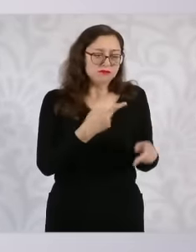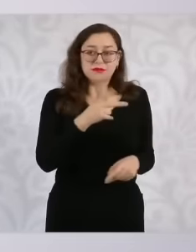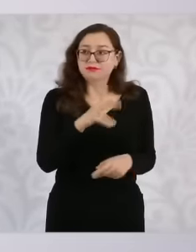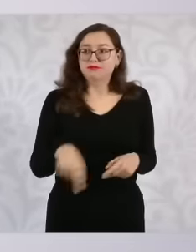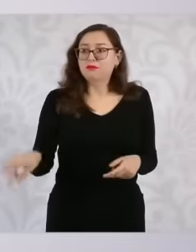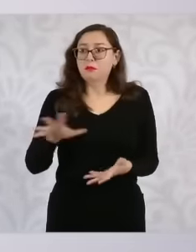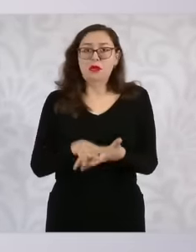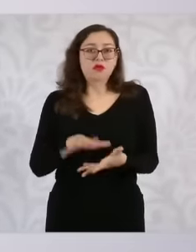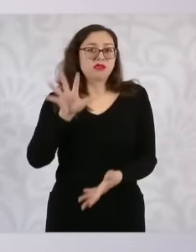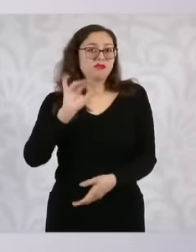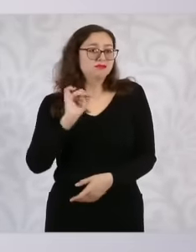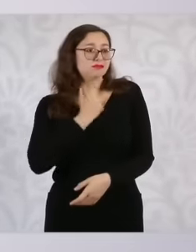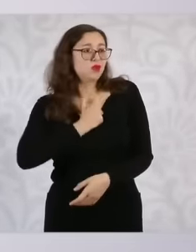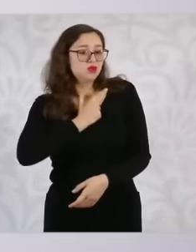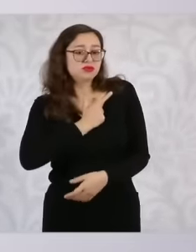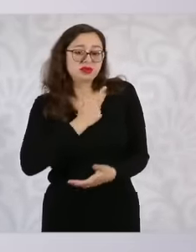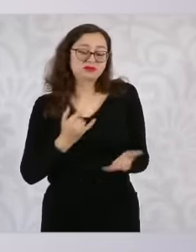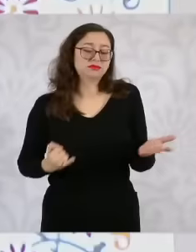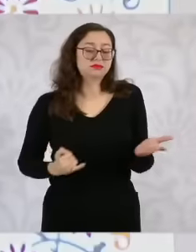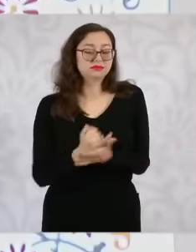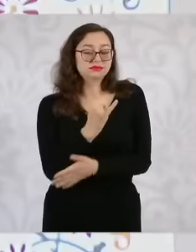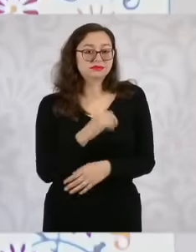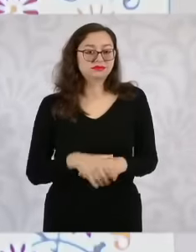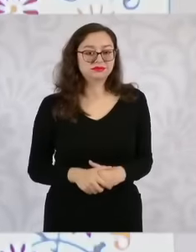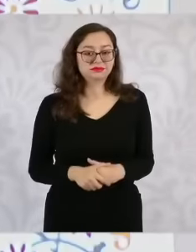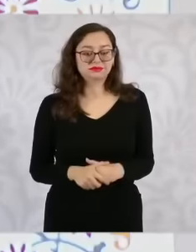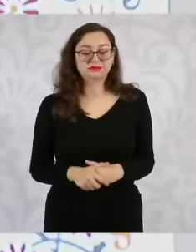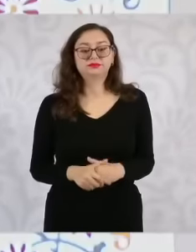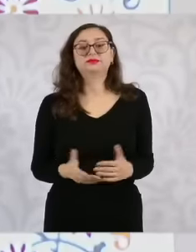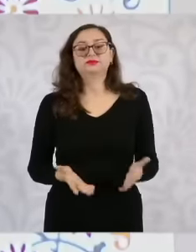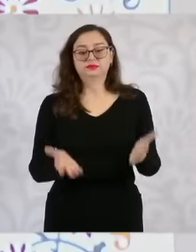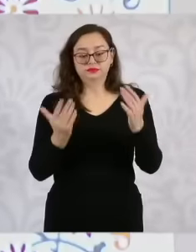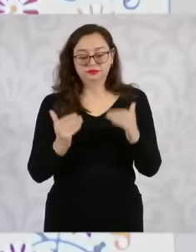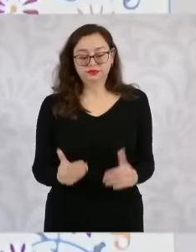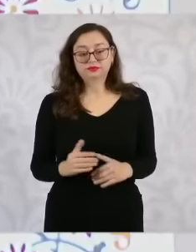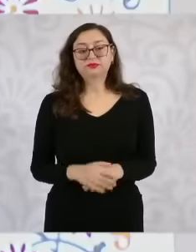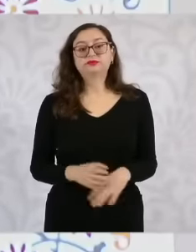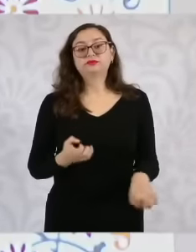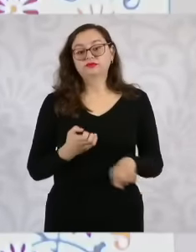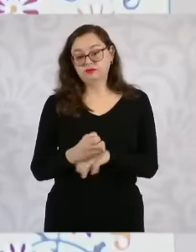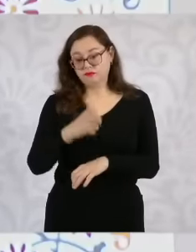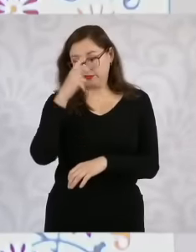so that is one about the state of Mexico on Friday Teacher Delfina is coming, I'm going to